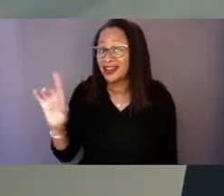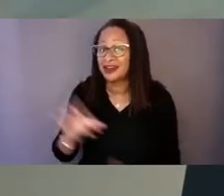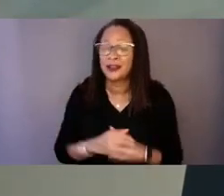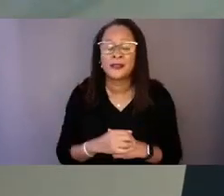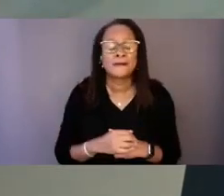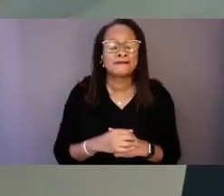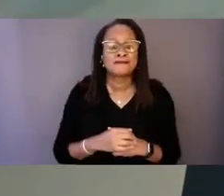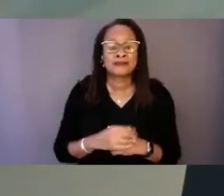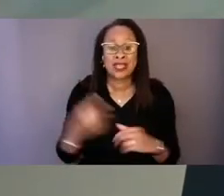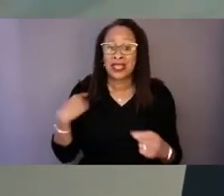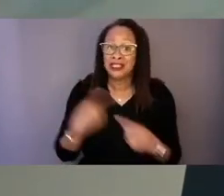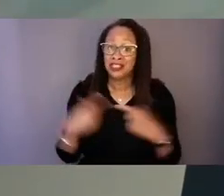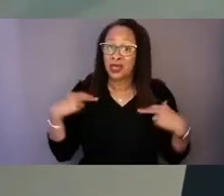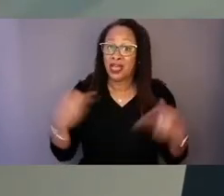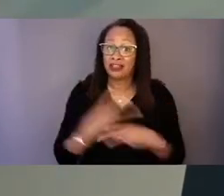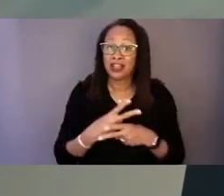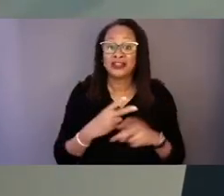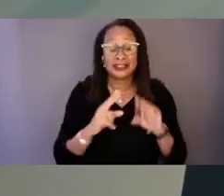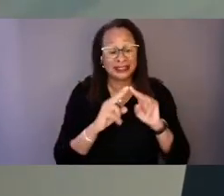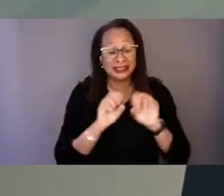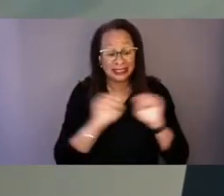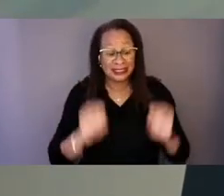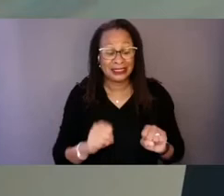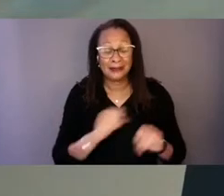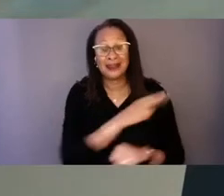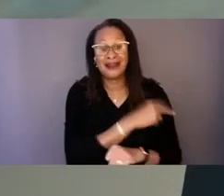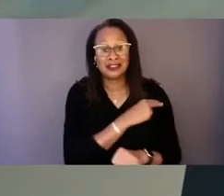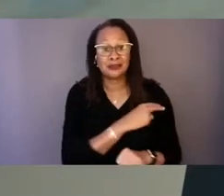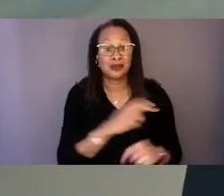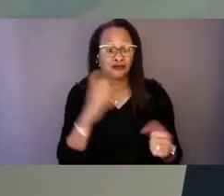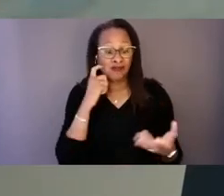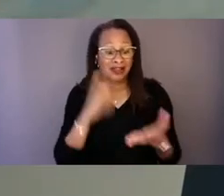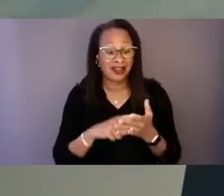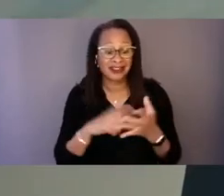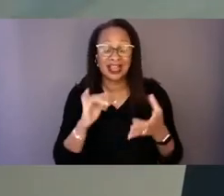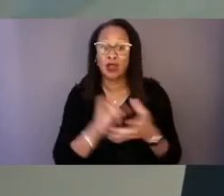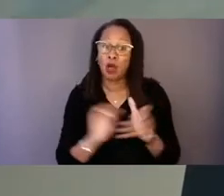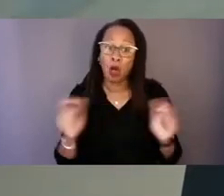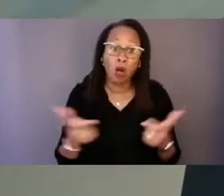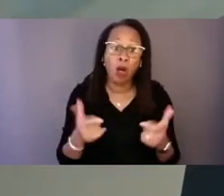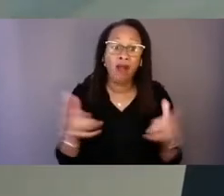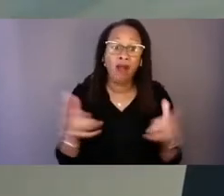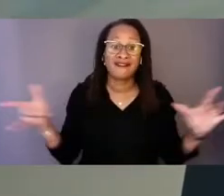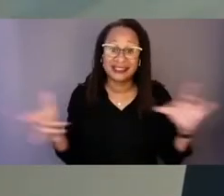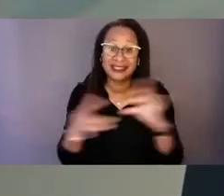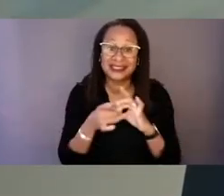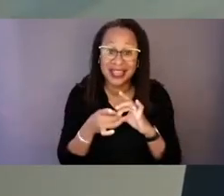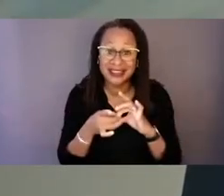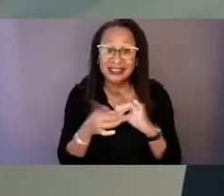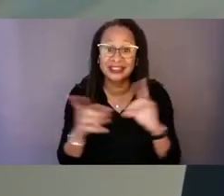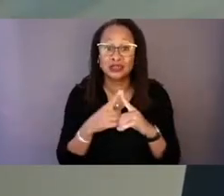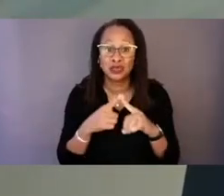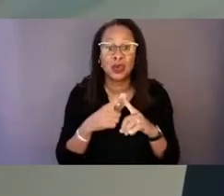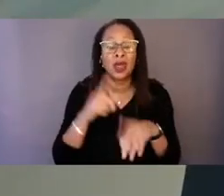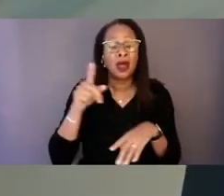that the health of the nation is interconnected to politics and policy, we will not advance much further